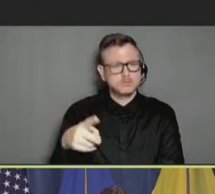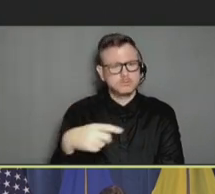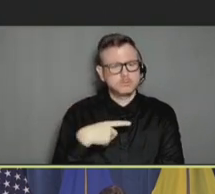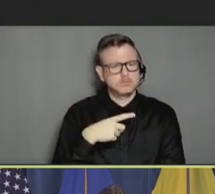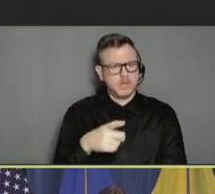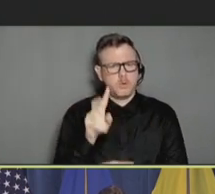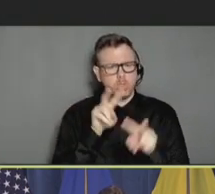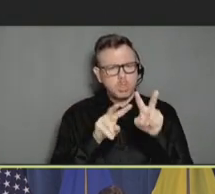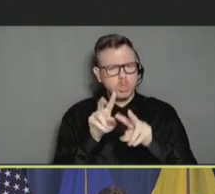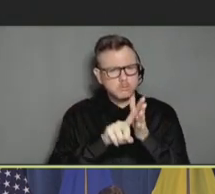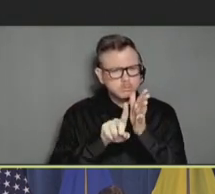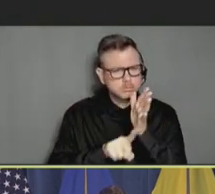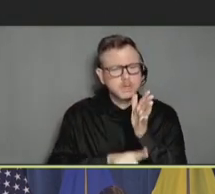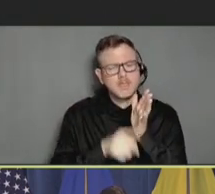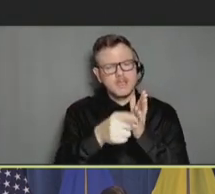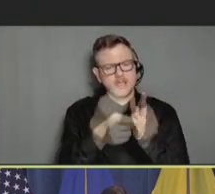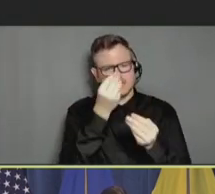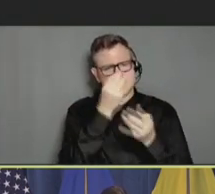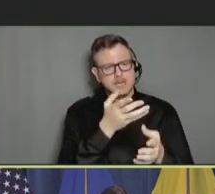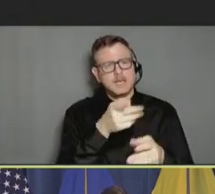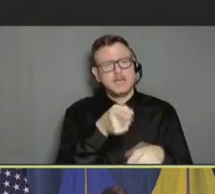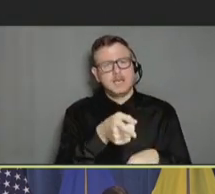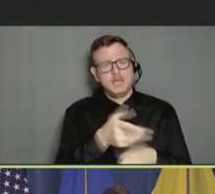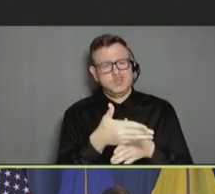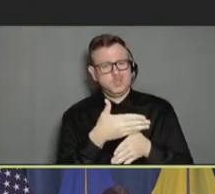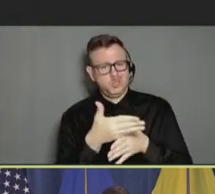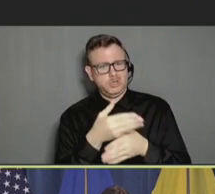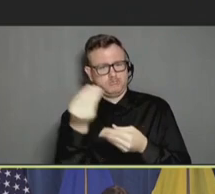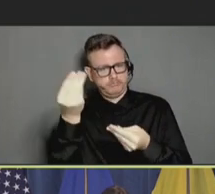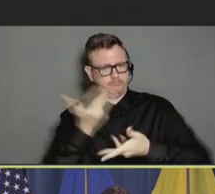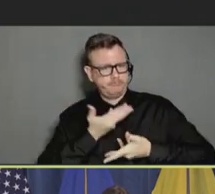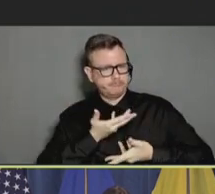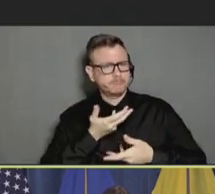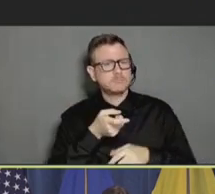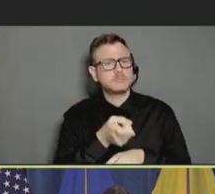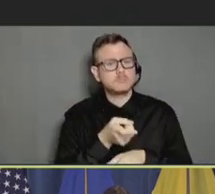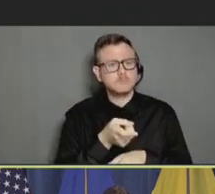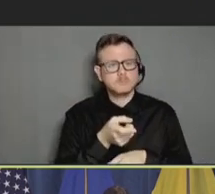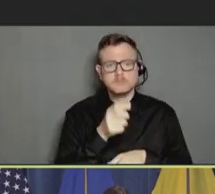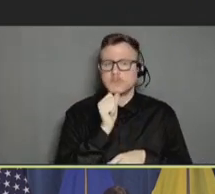And this is data that he was kind enough to share with me. And these are unpublished data.